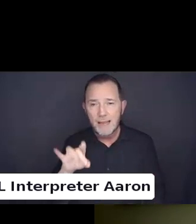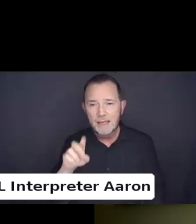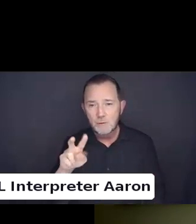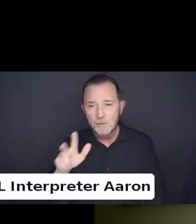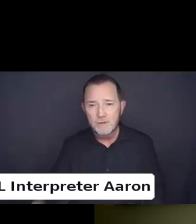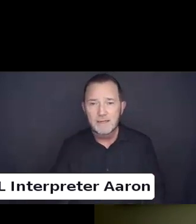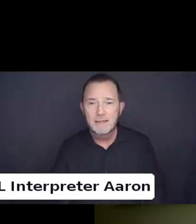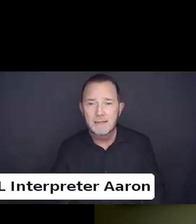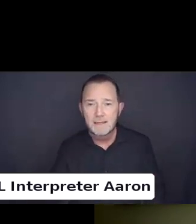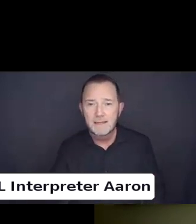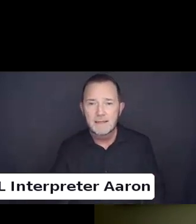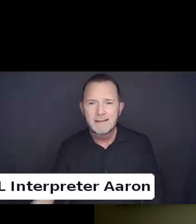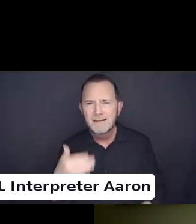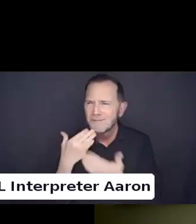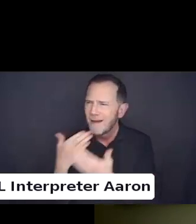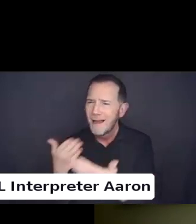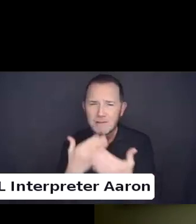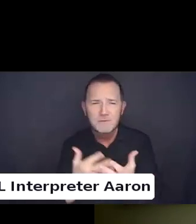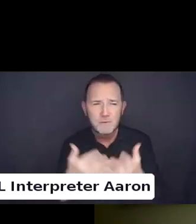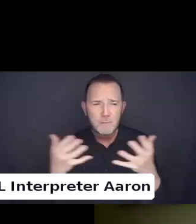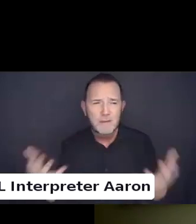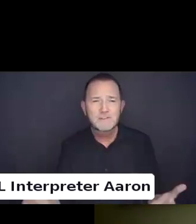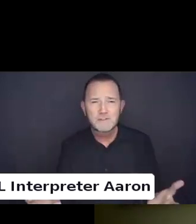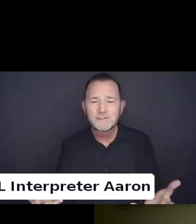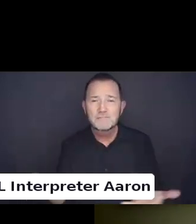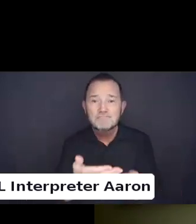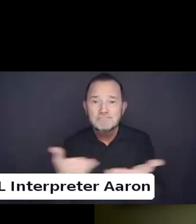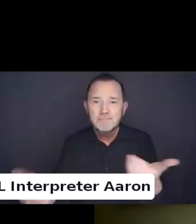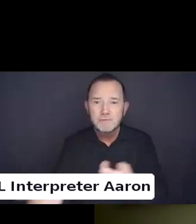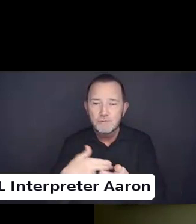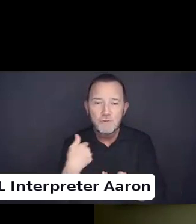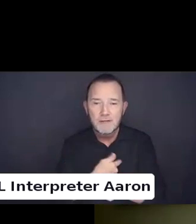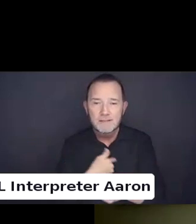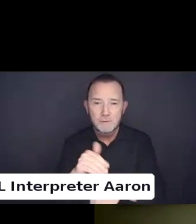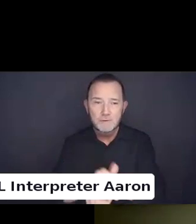Thank you all so much for being here this evening. Yes.